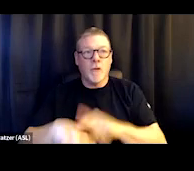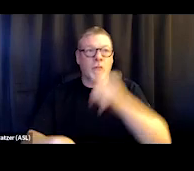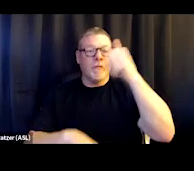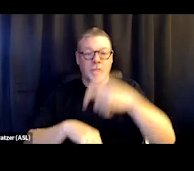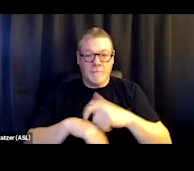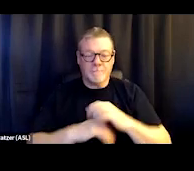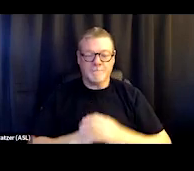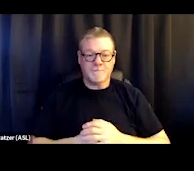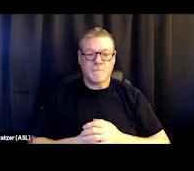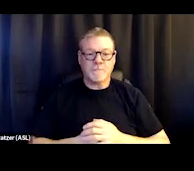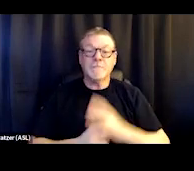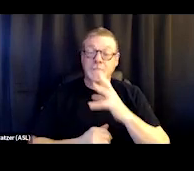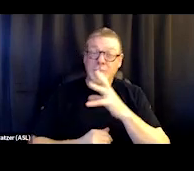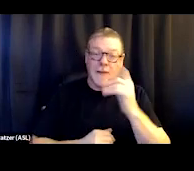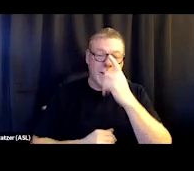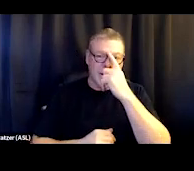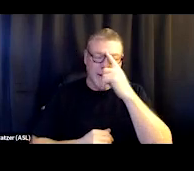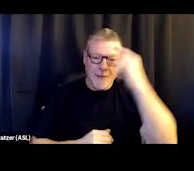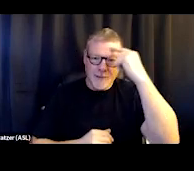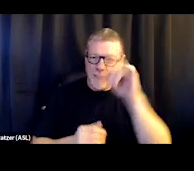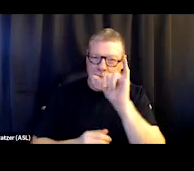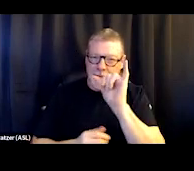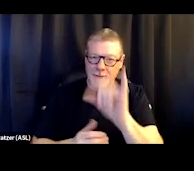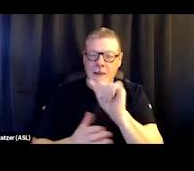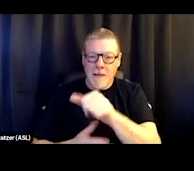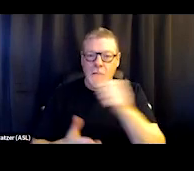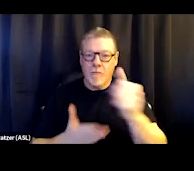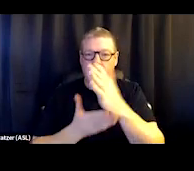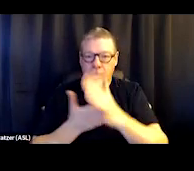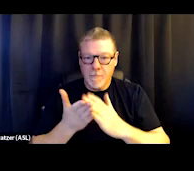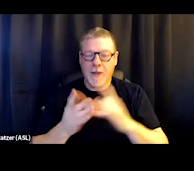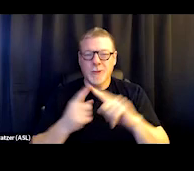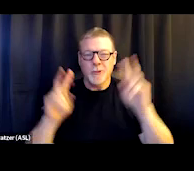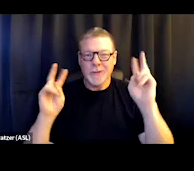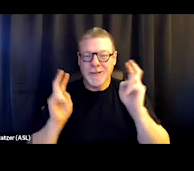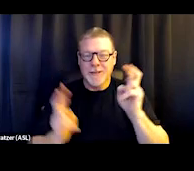And I think that's the other ingredient to the secret sauce, if you will,